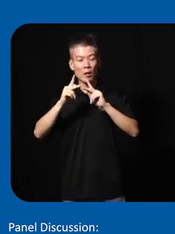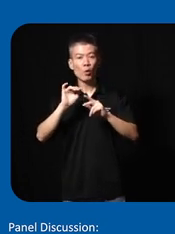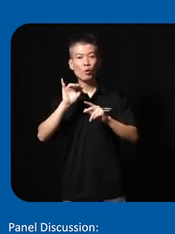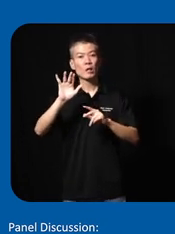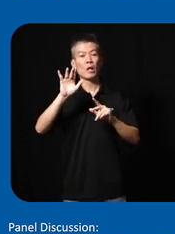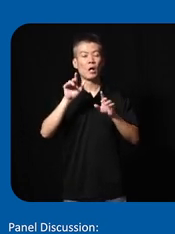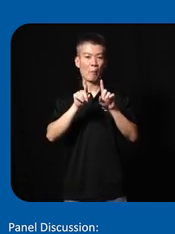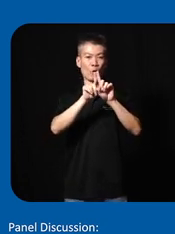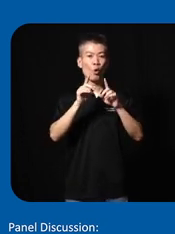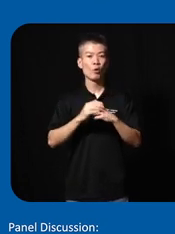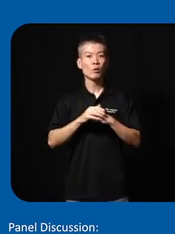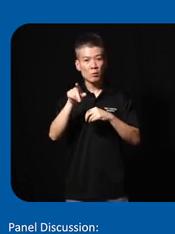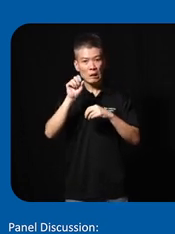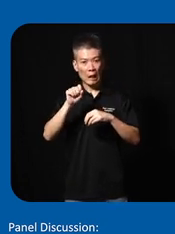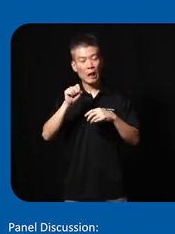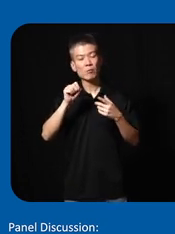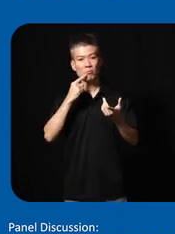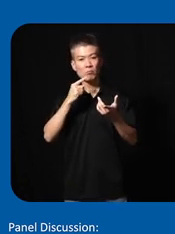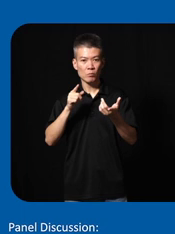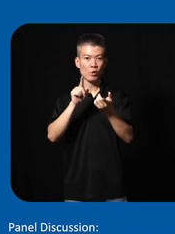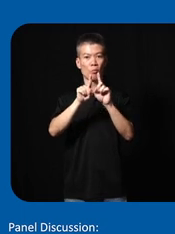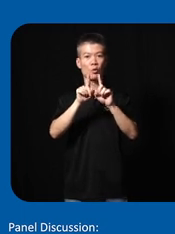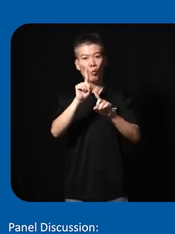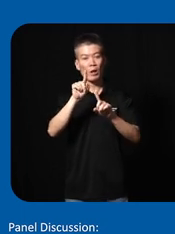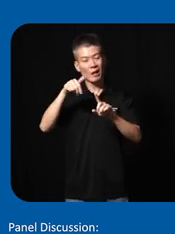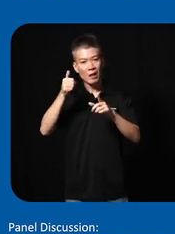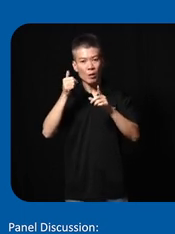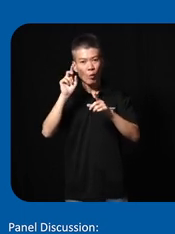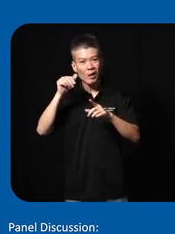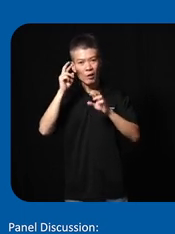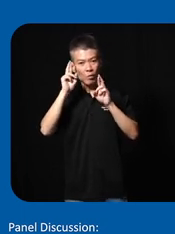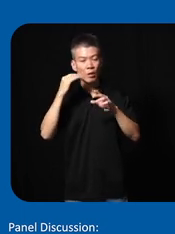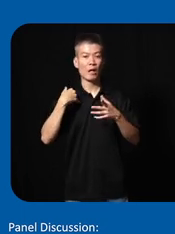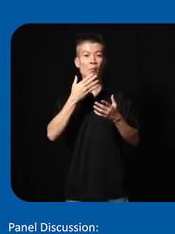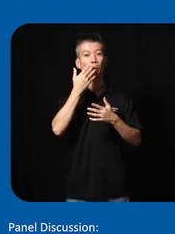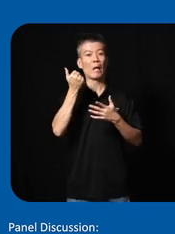their mentors so that they could complement uh one another and hopefully had a better road to